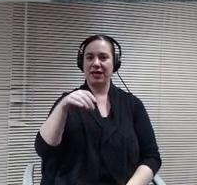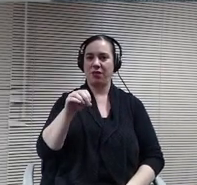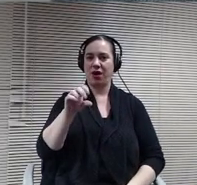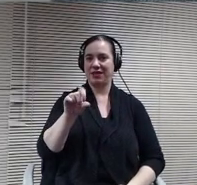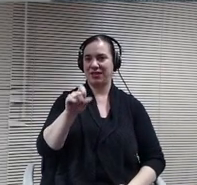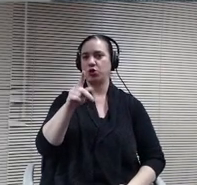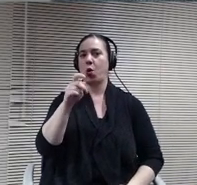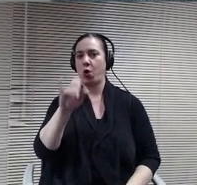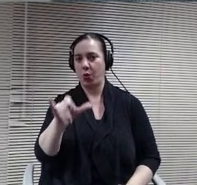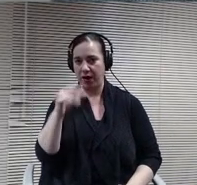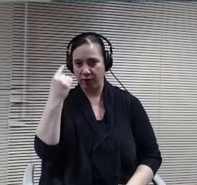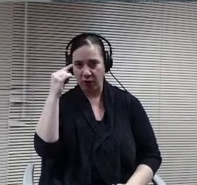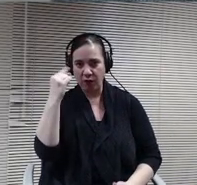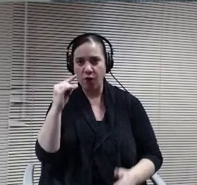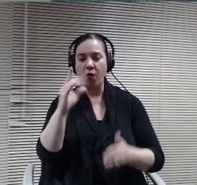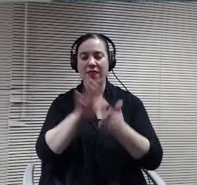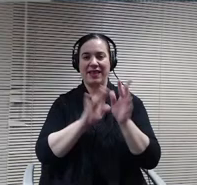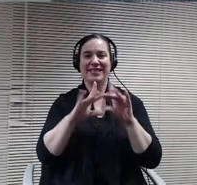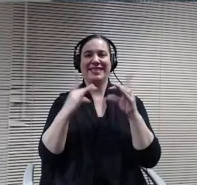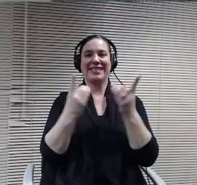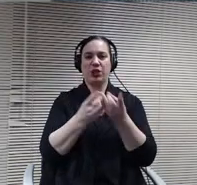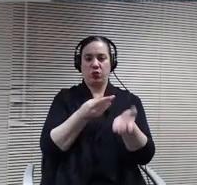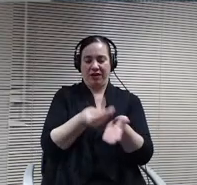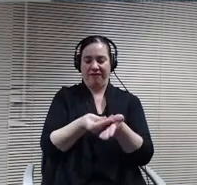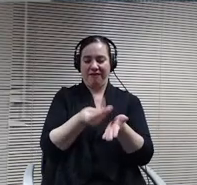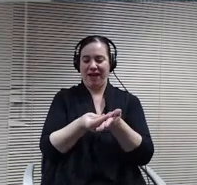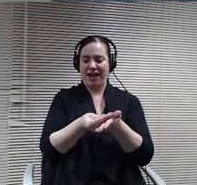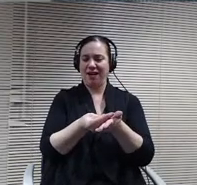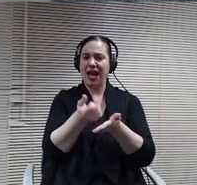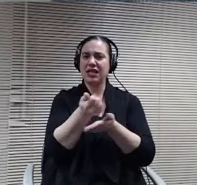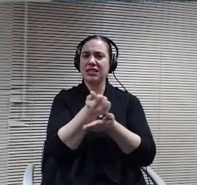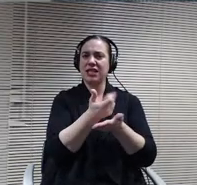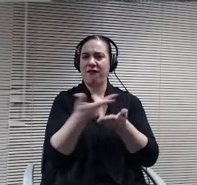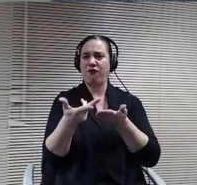Several of these are local banks, but there are some that